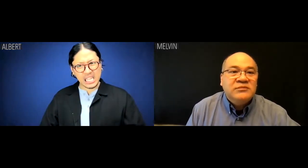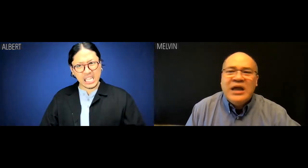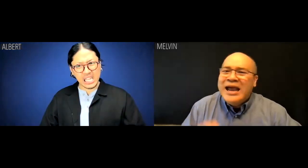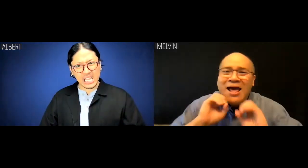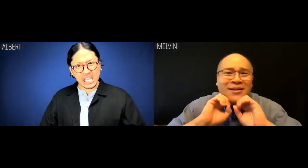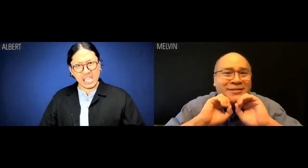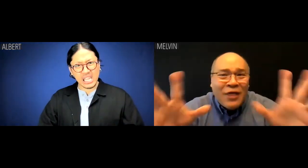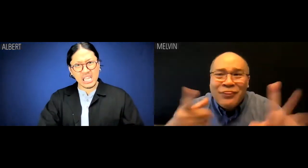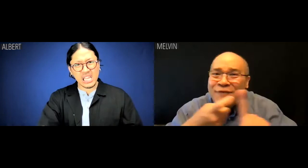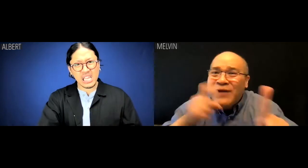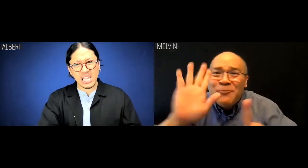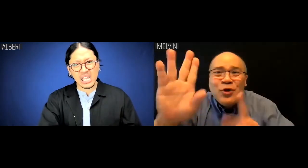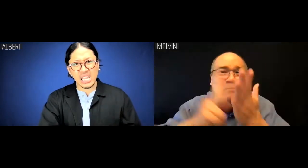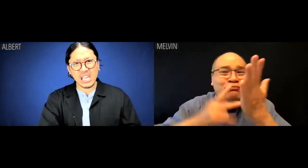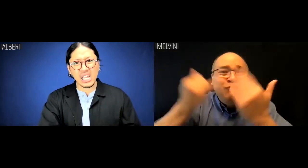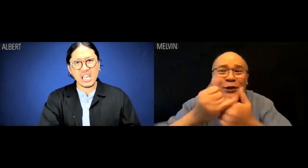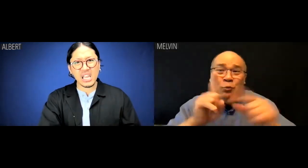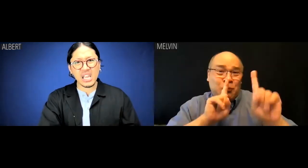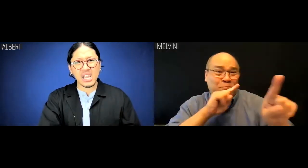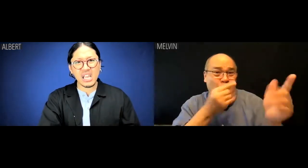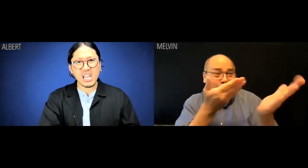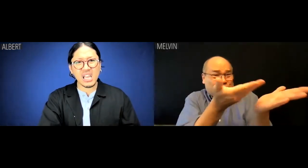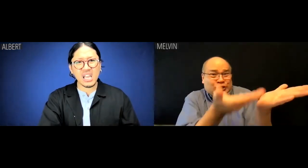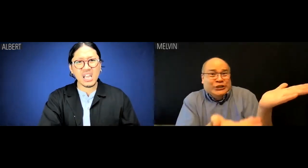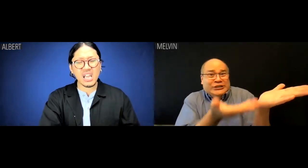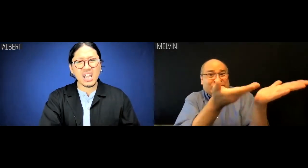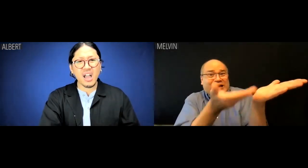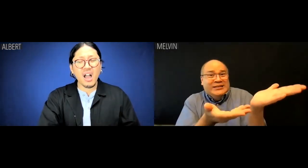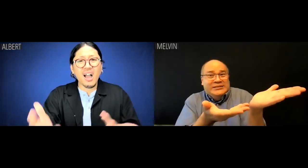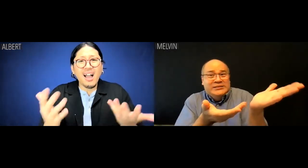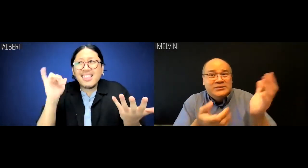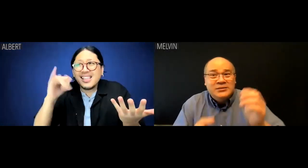Melvin: There's nothing from your project reports to suggest that.